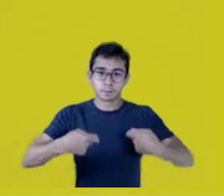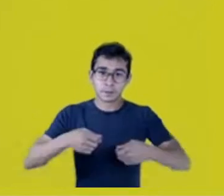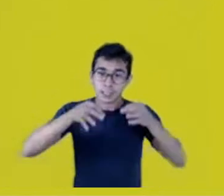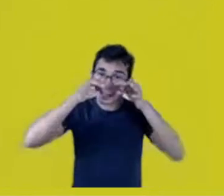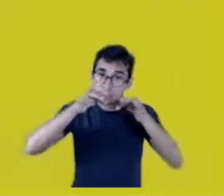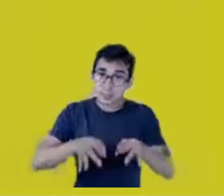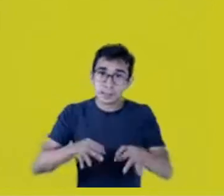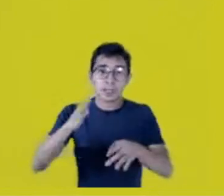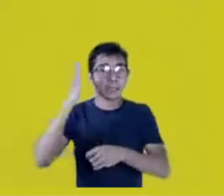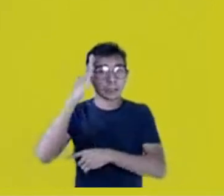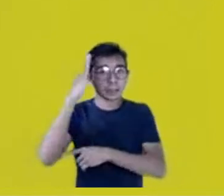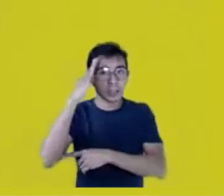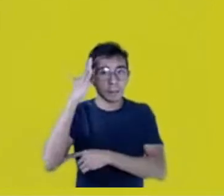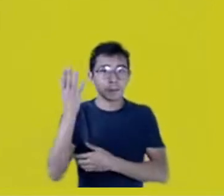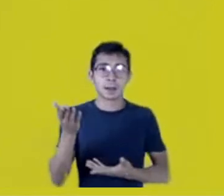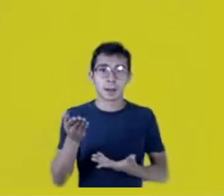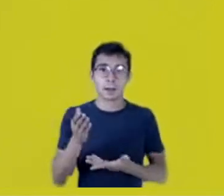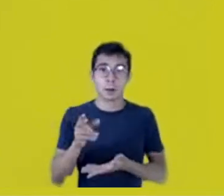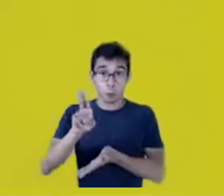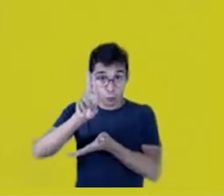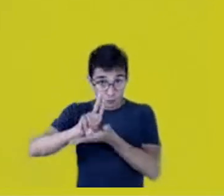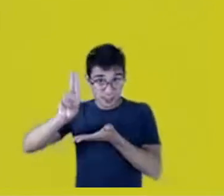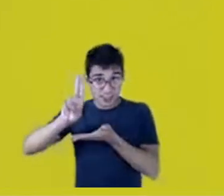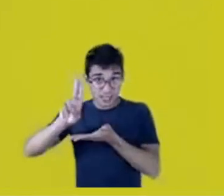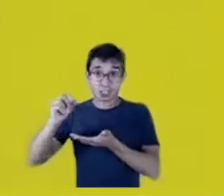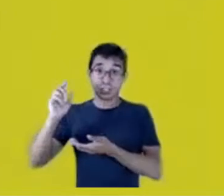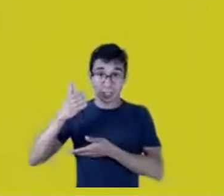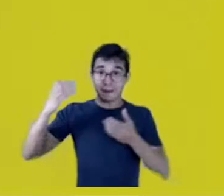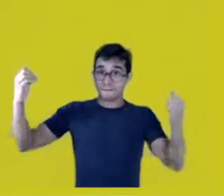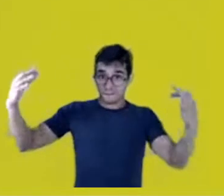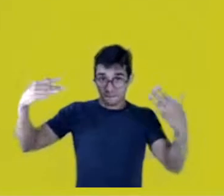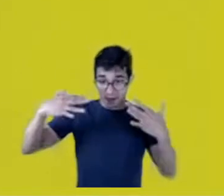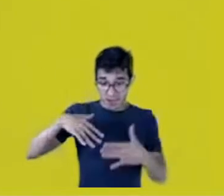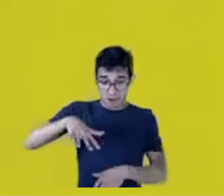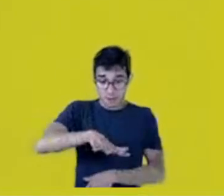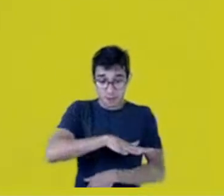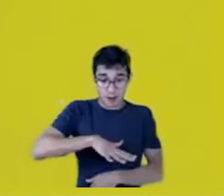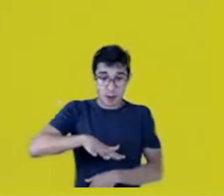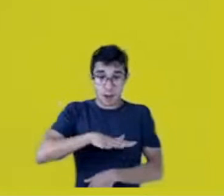Some universities came here, and our scholars took traditional medicine,